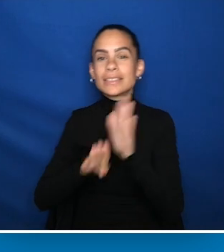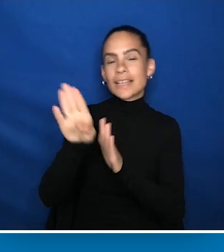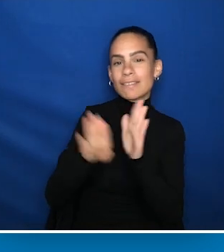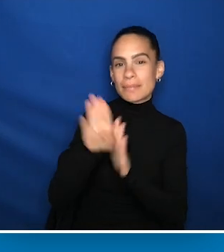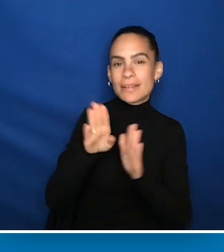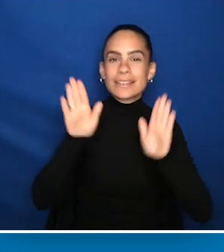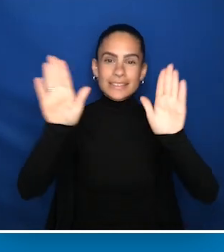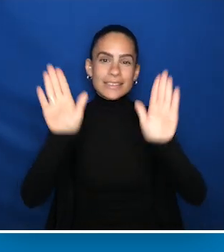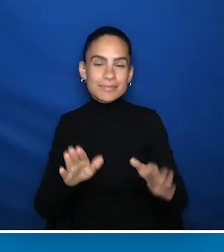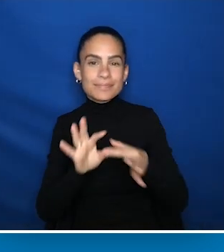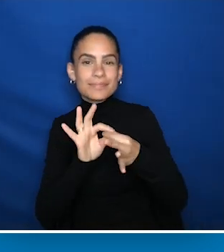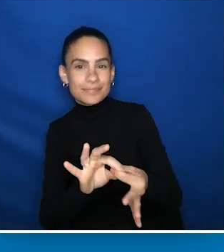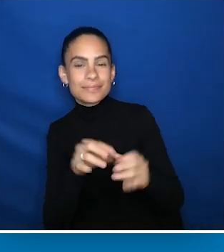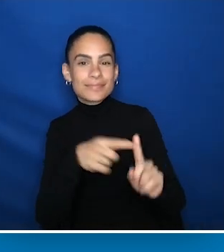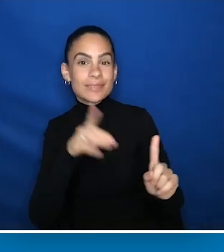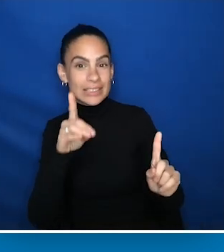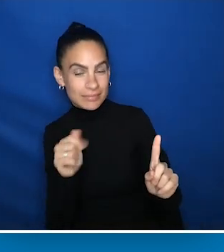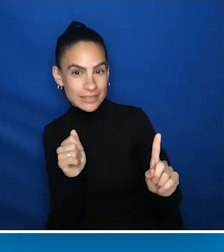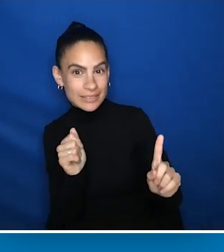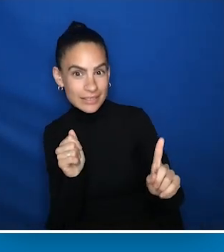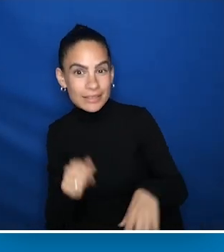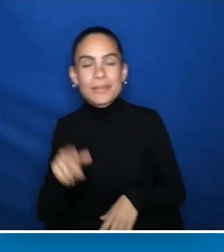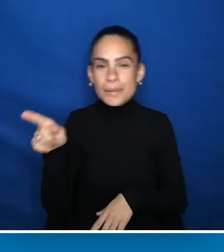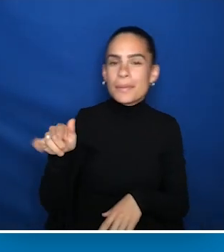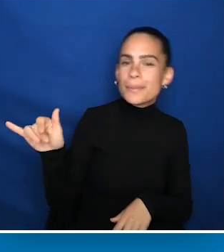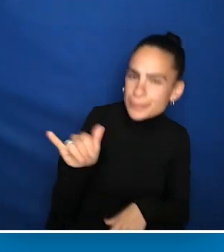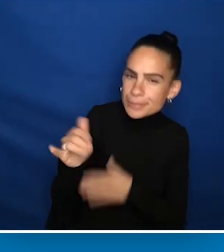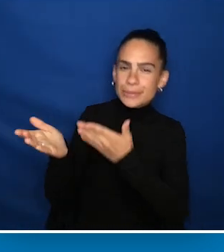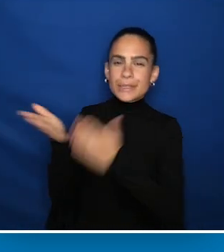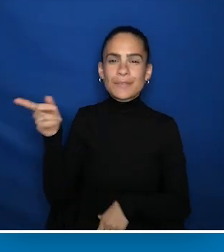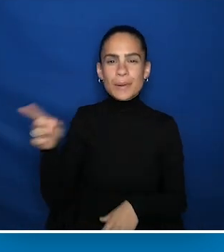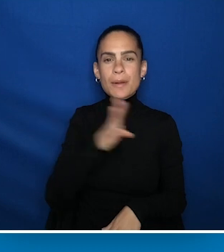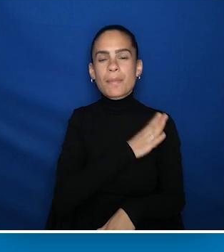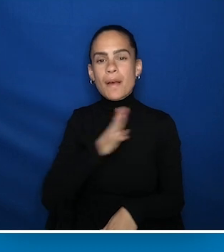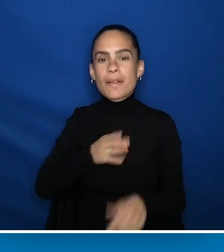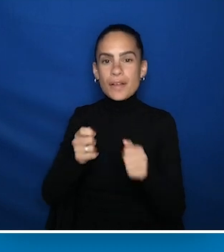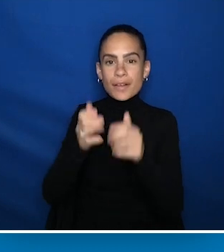She is a very accomplished researcher who also serves on the Board of Governors